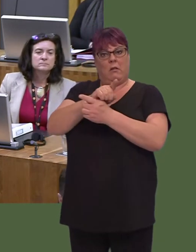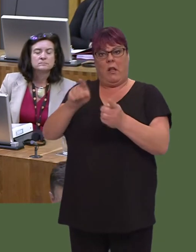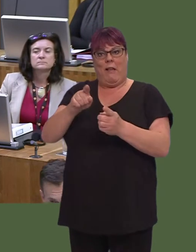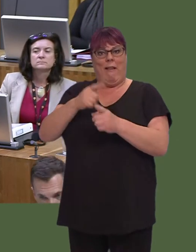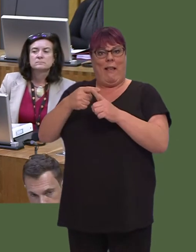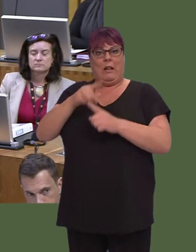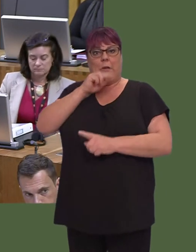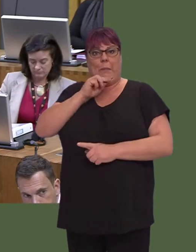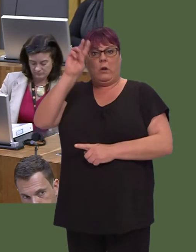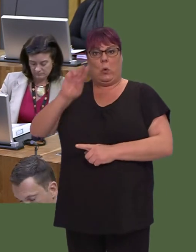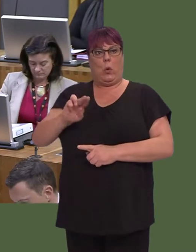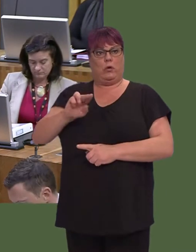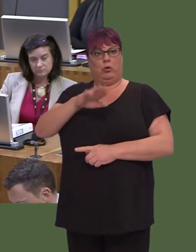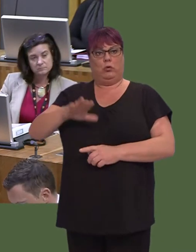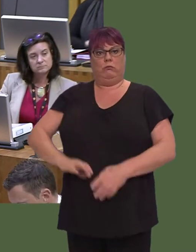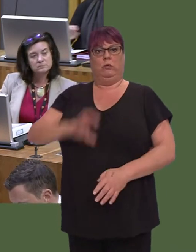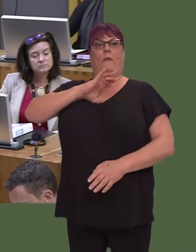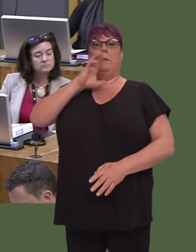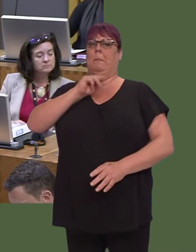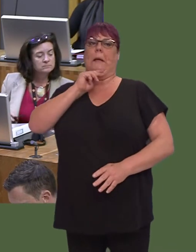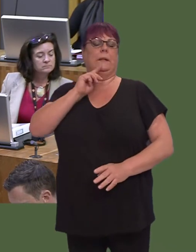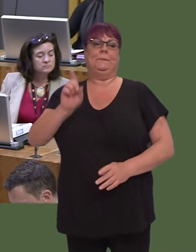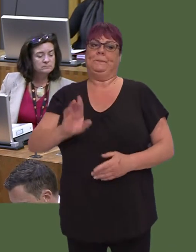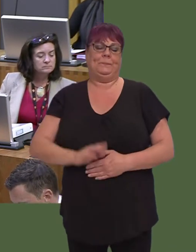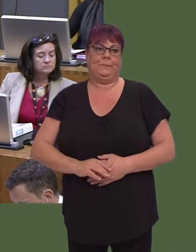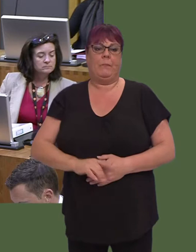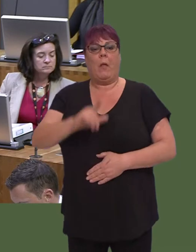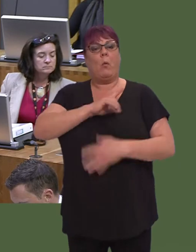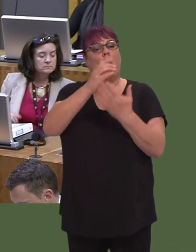is why, of course, the curriculum is being reformed, showing that Welsh is a skillówhich